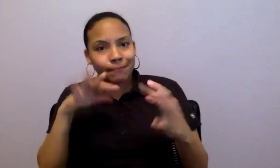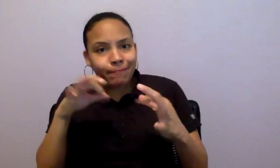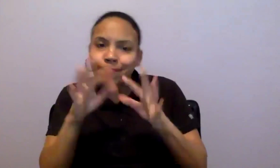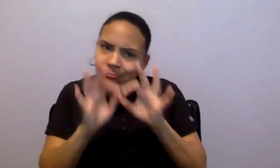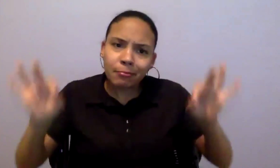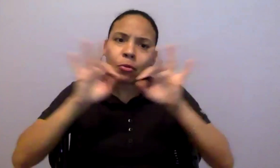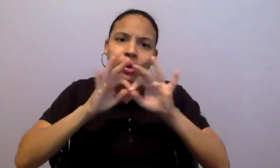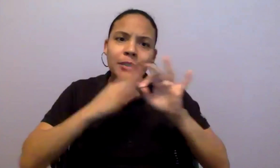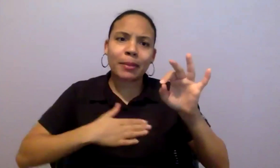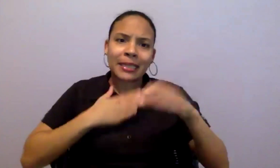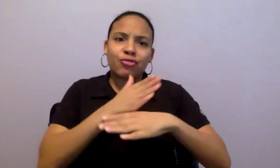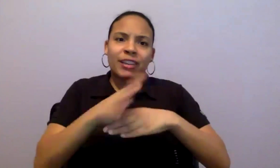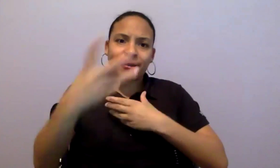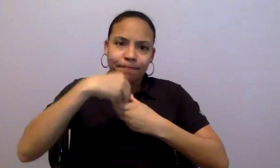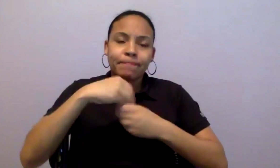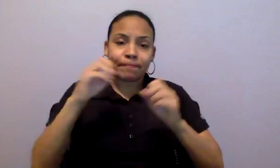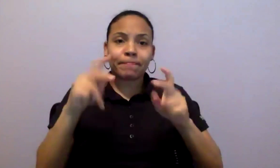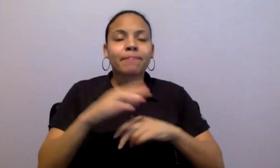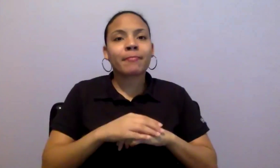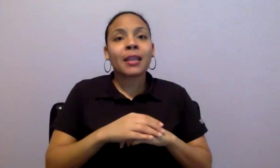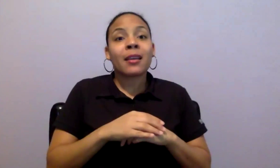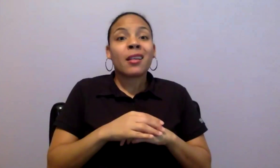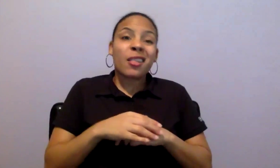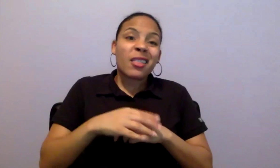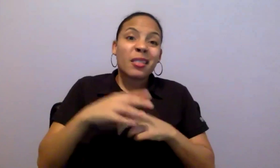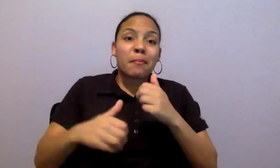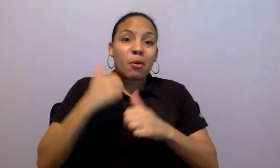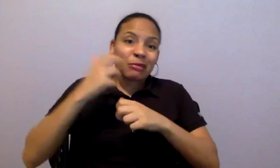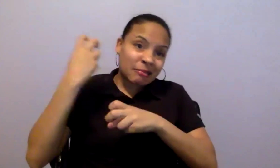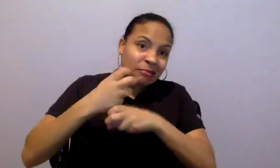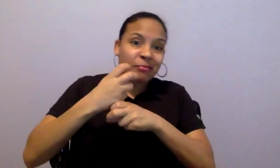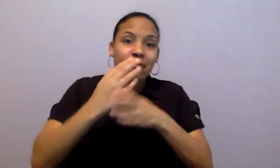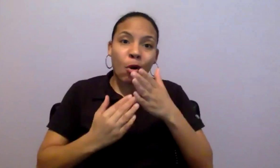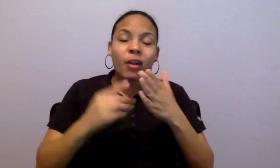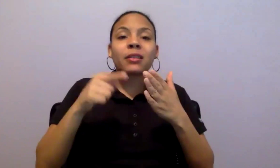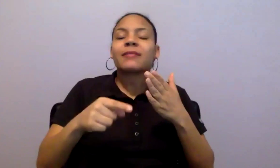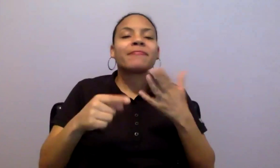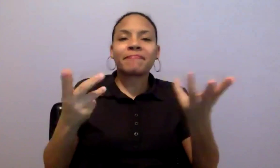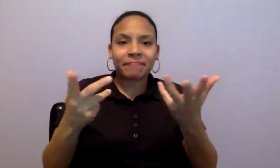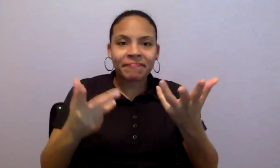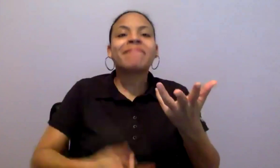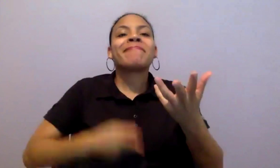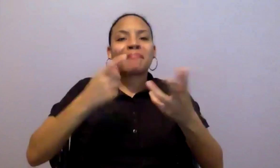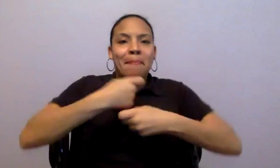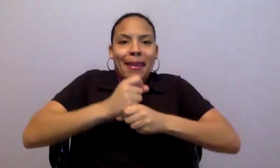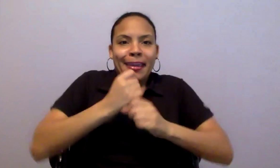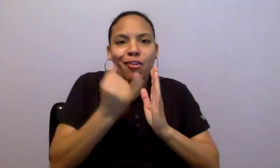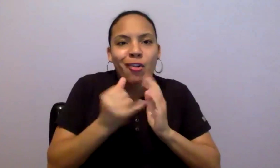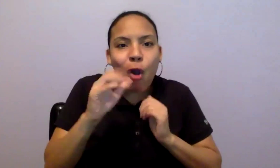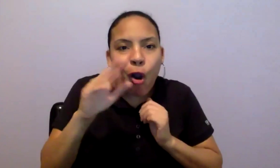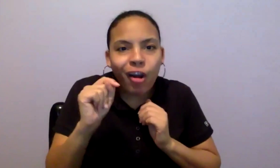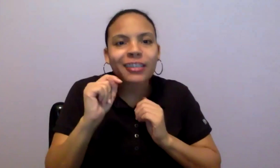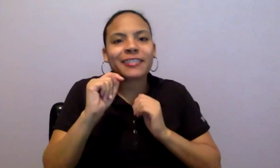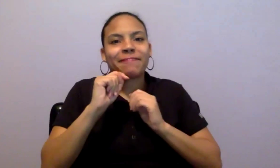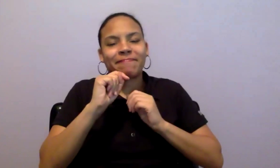of the job is the heart of the job, which is the art making. And many deep thanks to Ashly, Holly